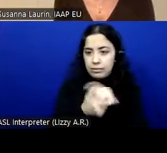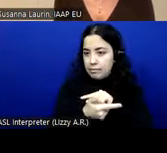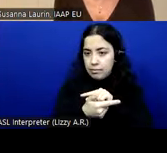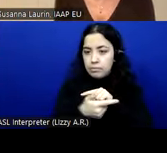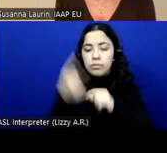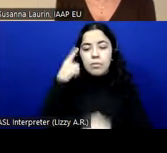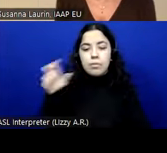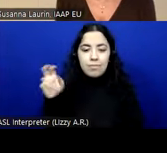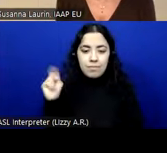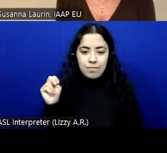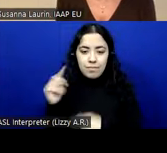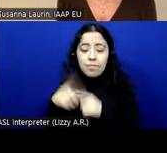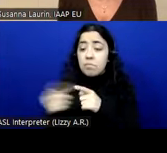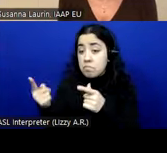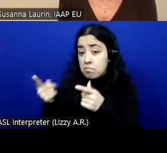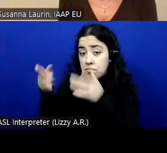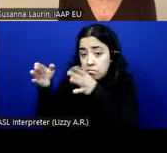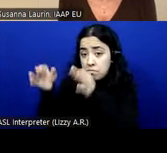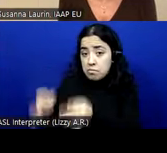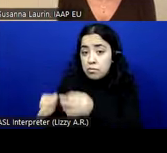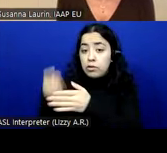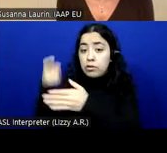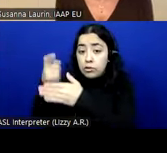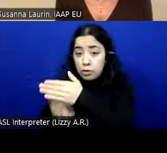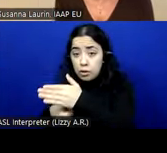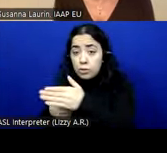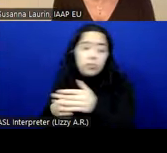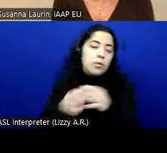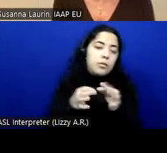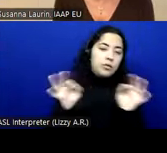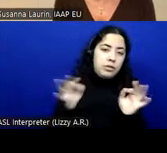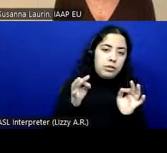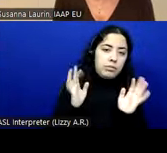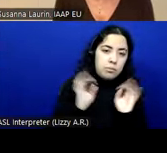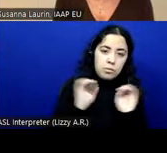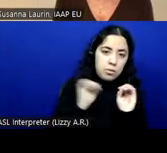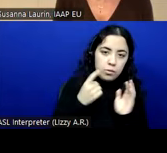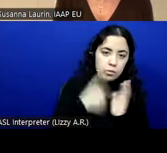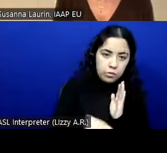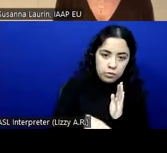they can charge for it or not charge for it. That's not something, unfortunately, that we can